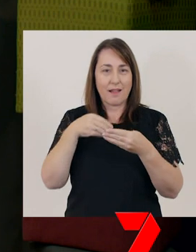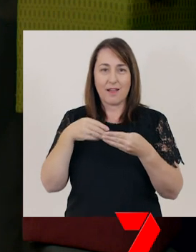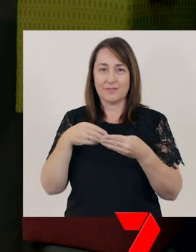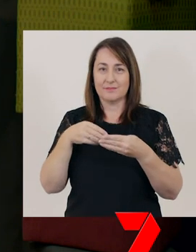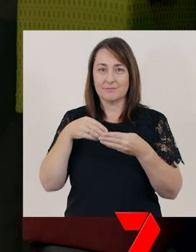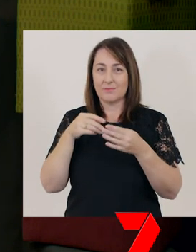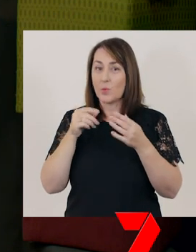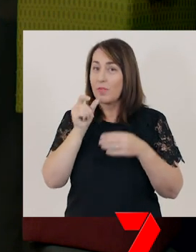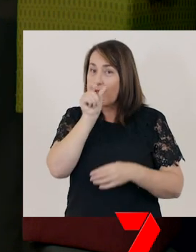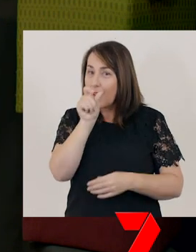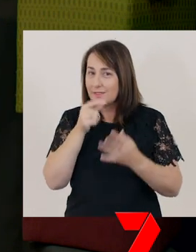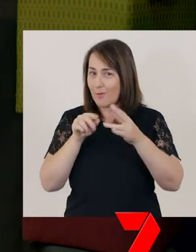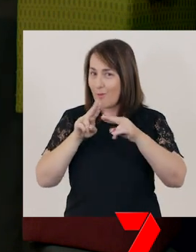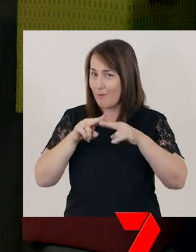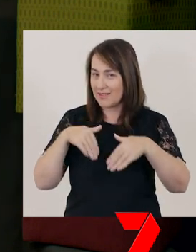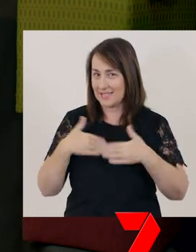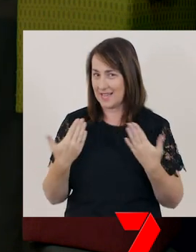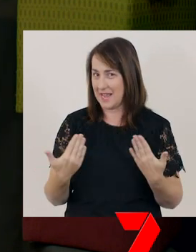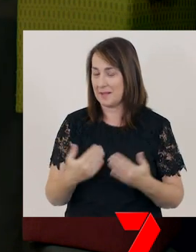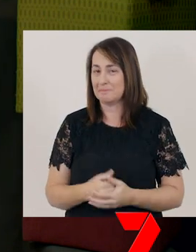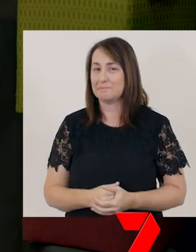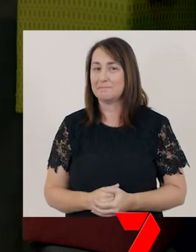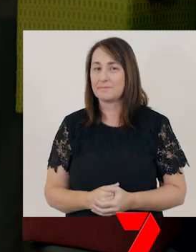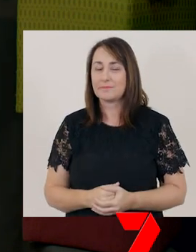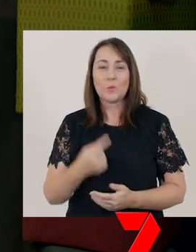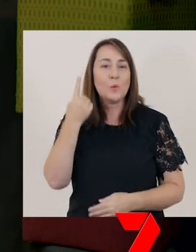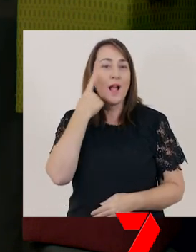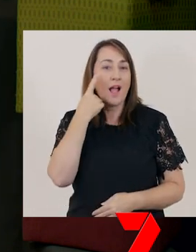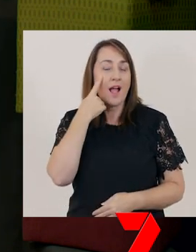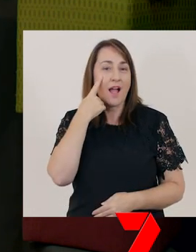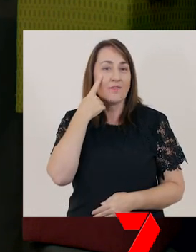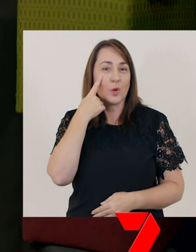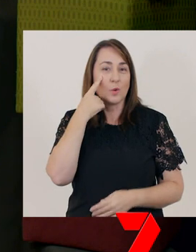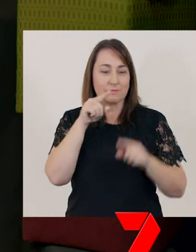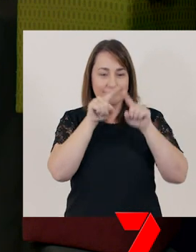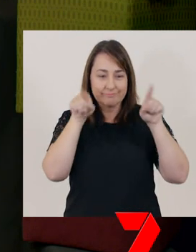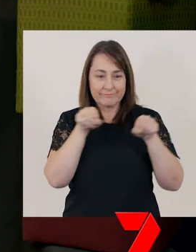I'm so excited. Let’s have a look. Time to check the letter box.